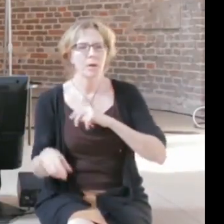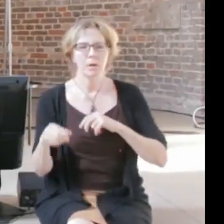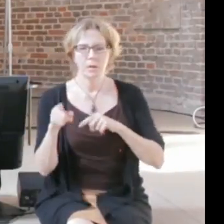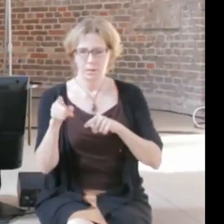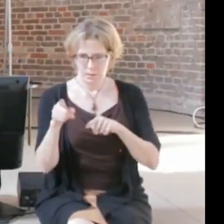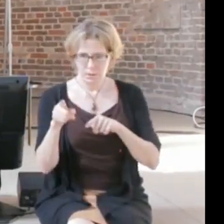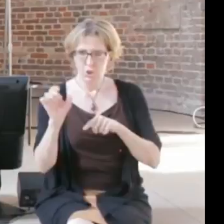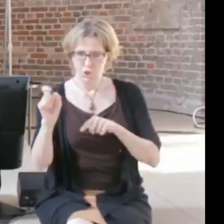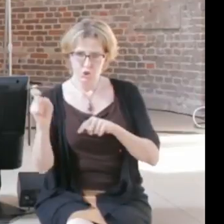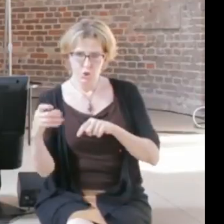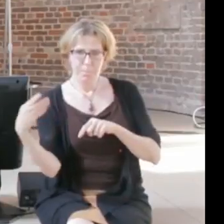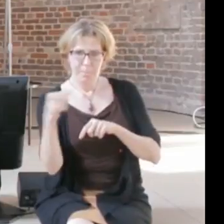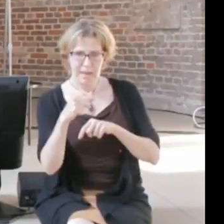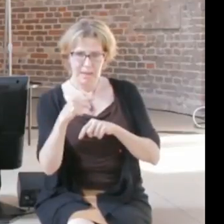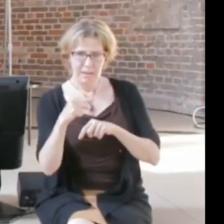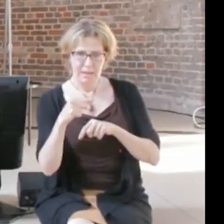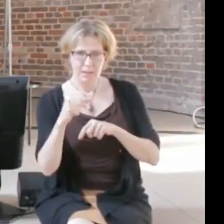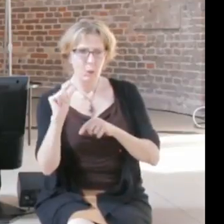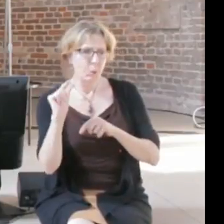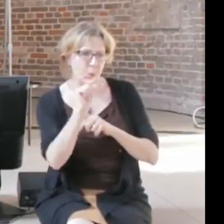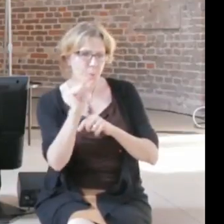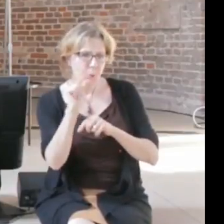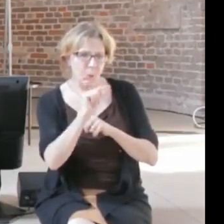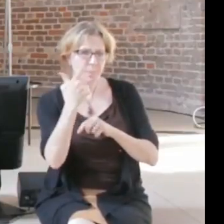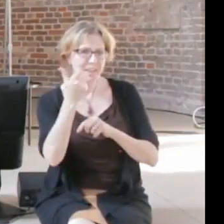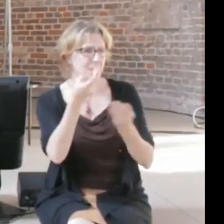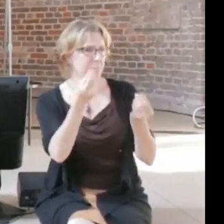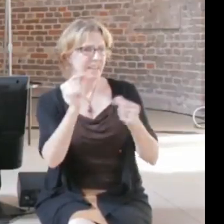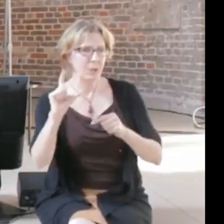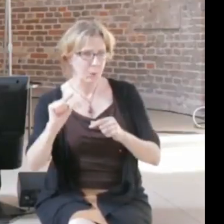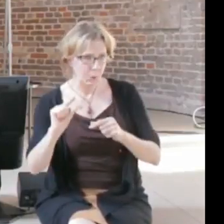category of risk, should people with pre-existing conditions be allowed, there were all these